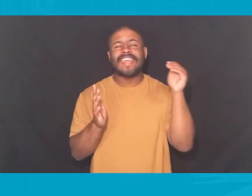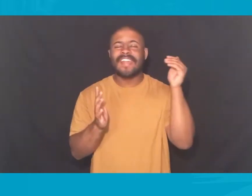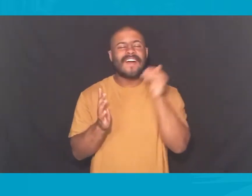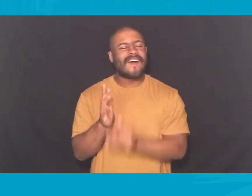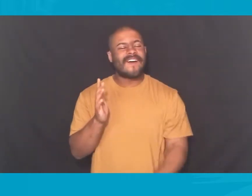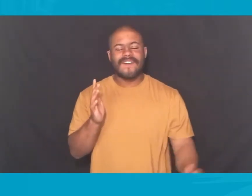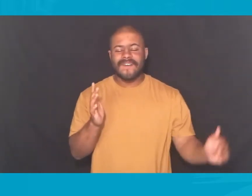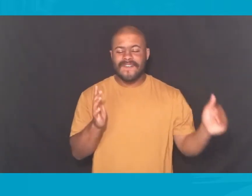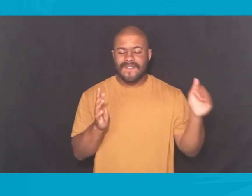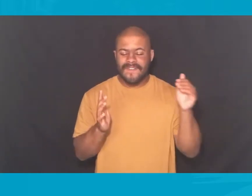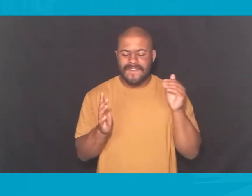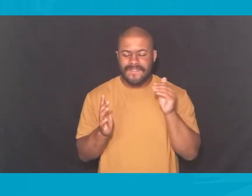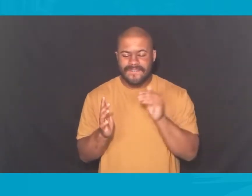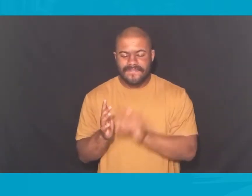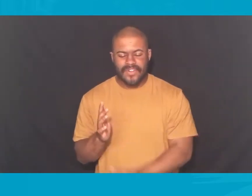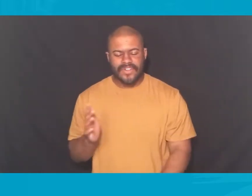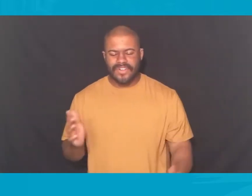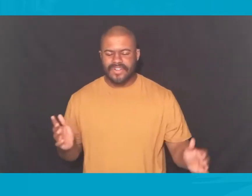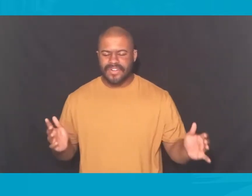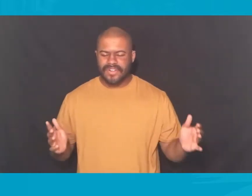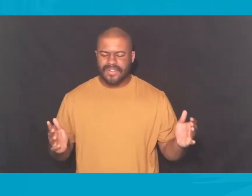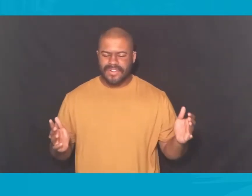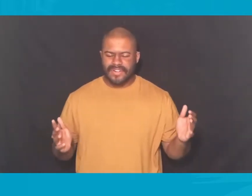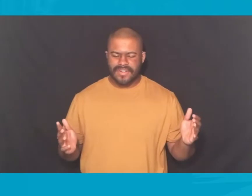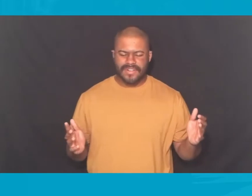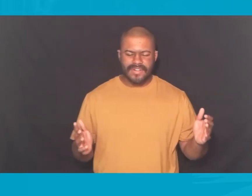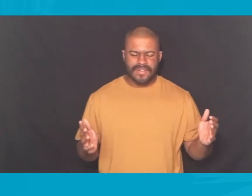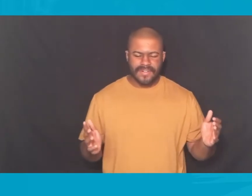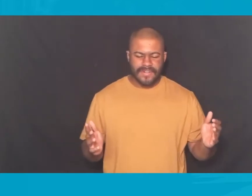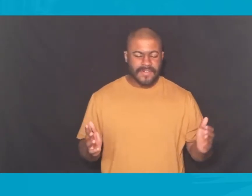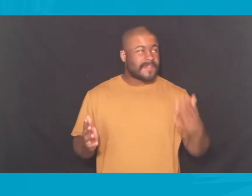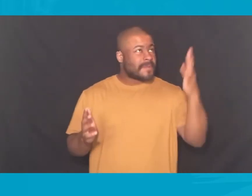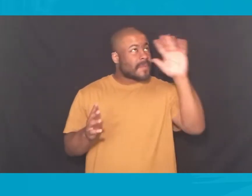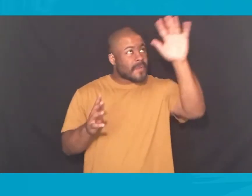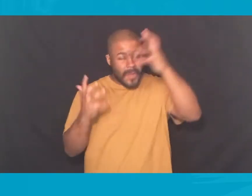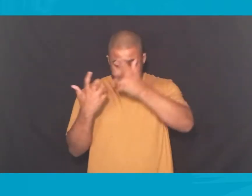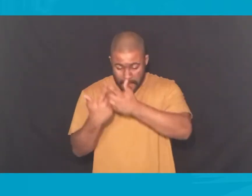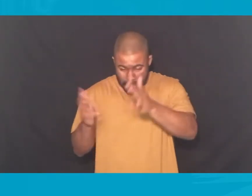Over and over